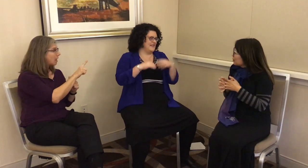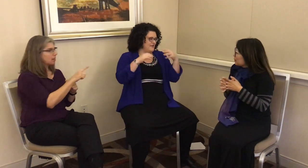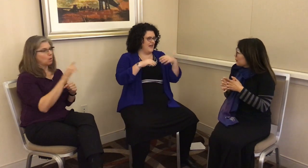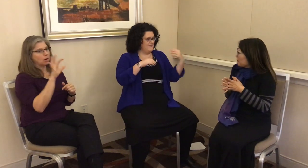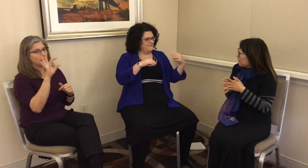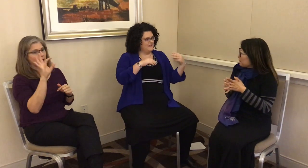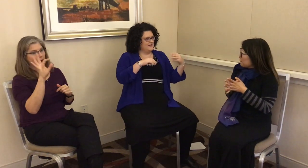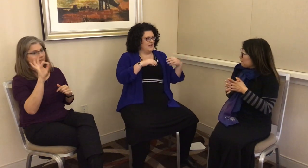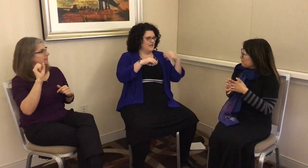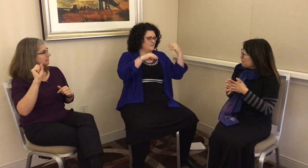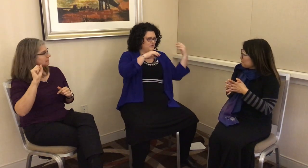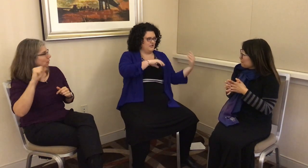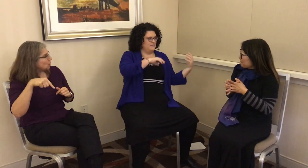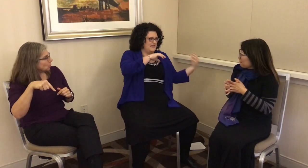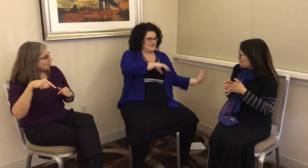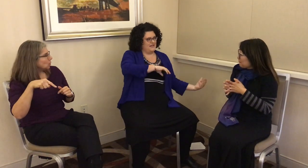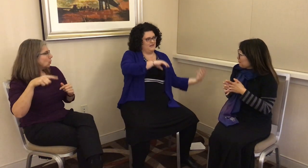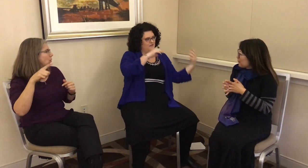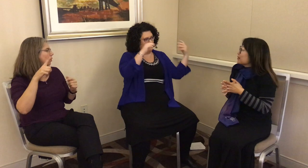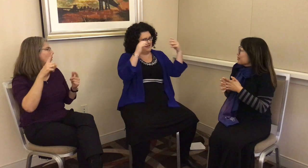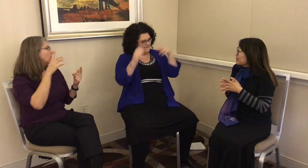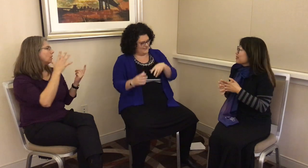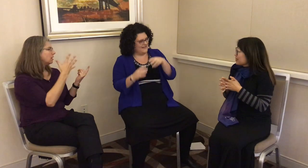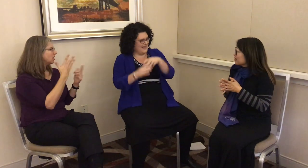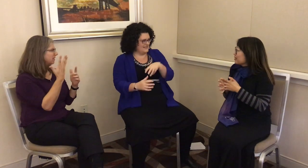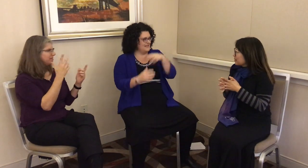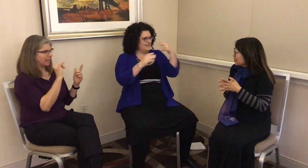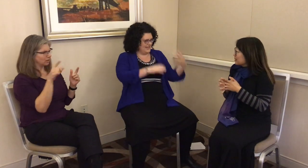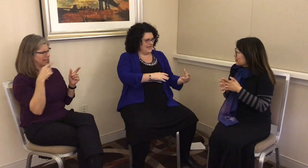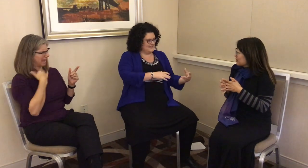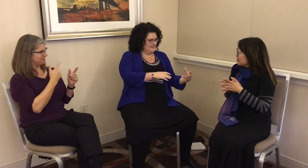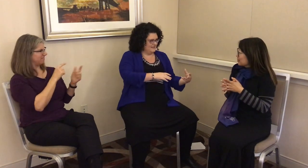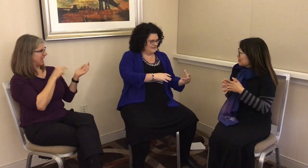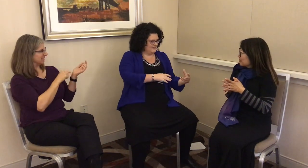then they would have a BSL or FSL accent in ASL?